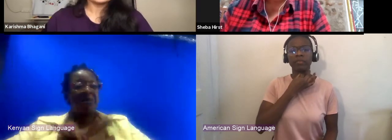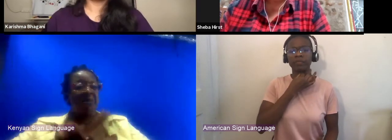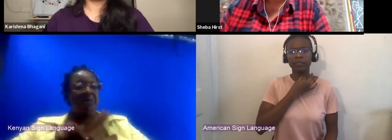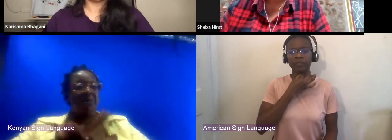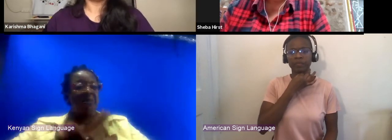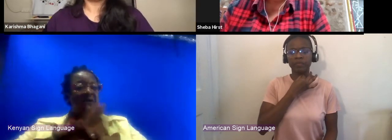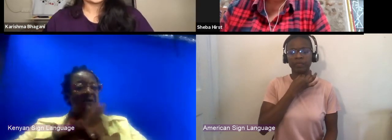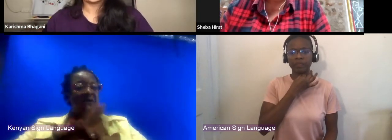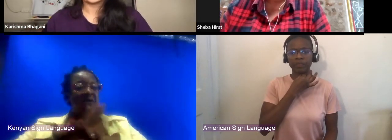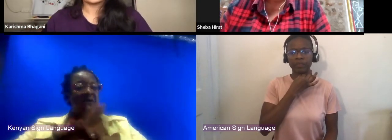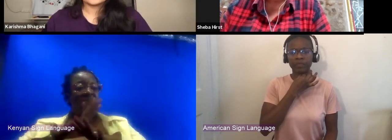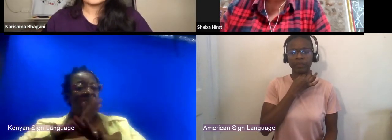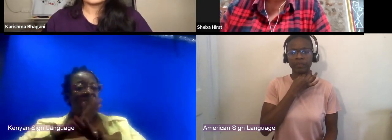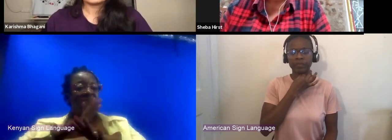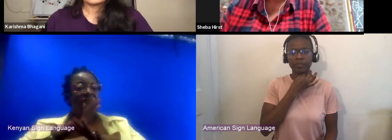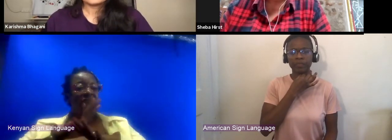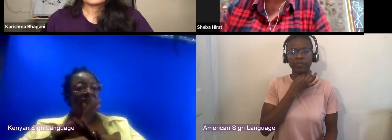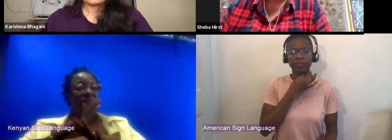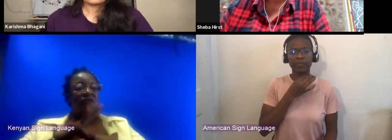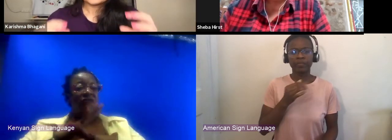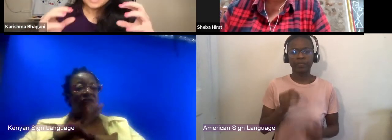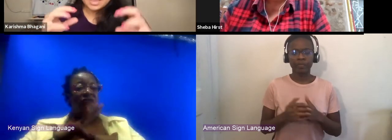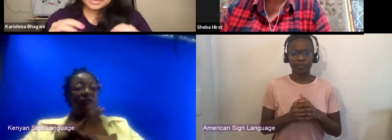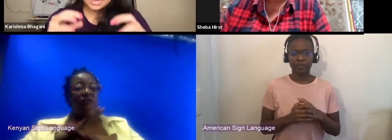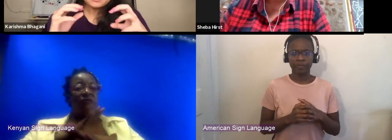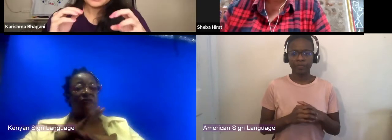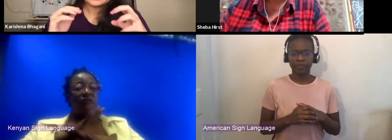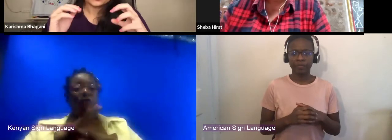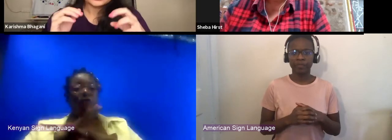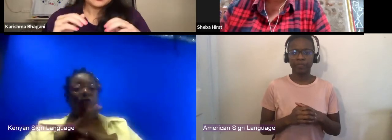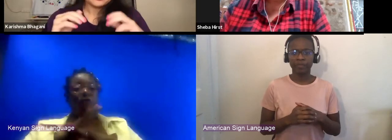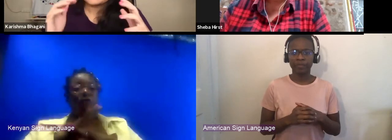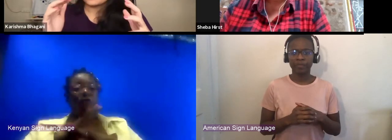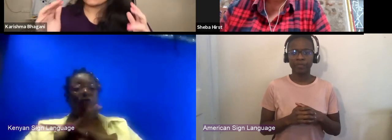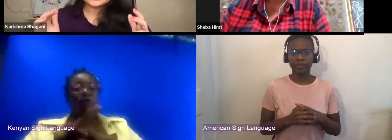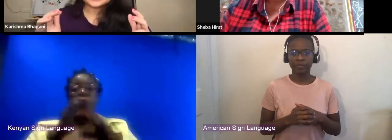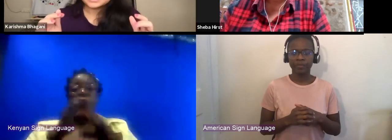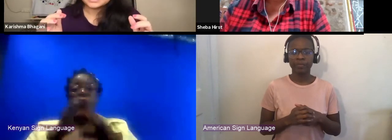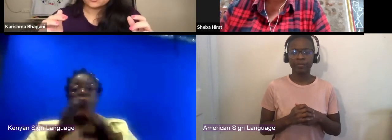how do you think that's going to change the way what is happening in the contemporary Nairobi scene